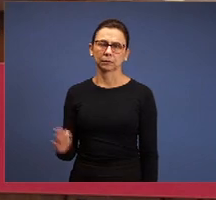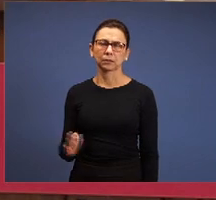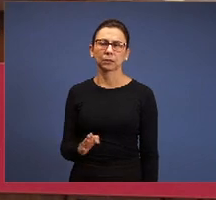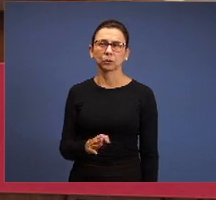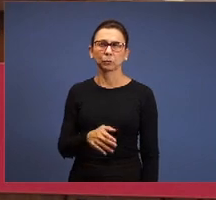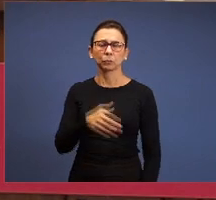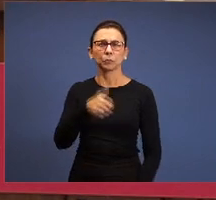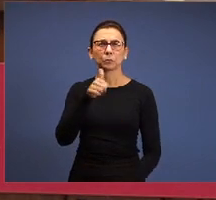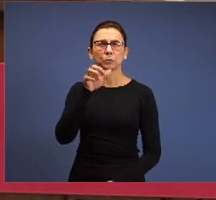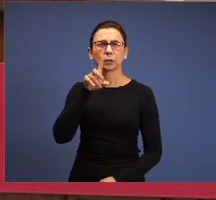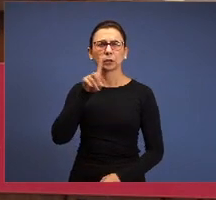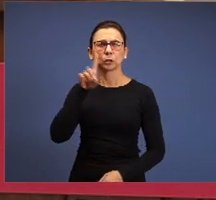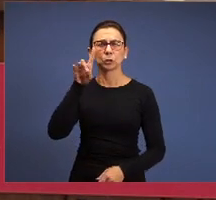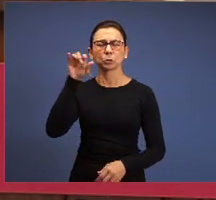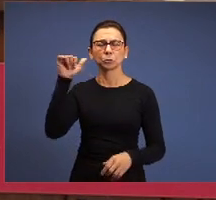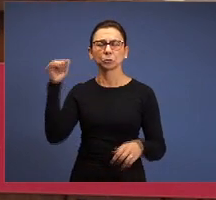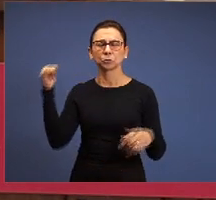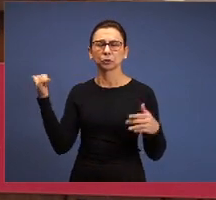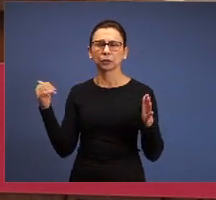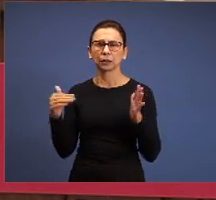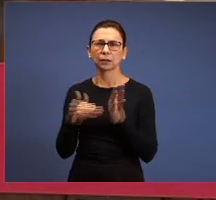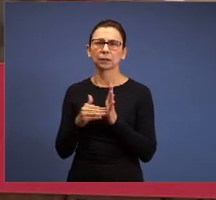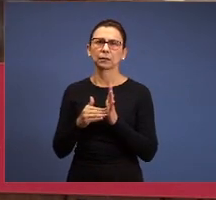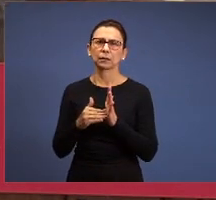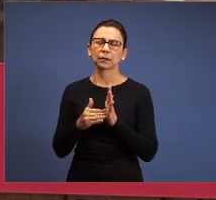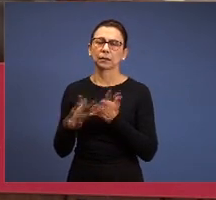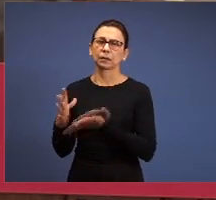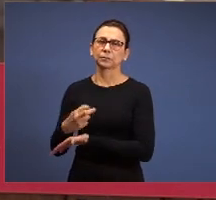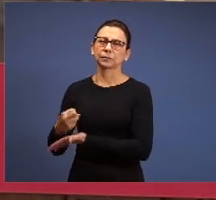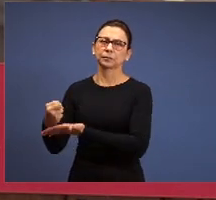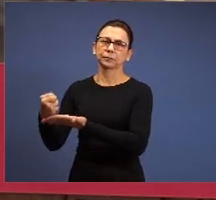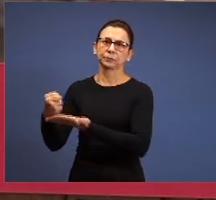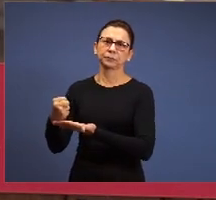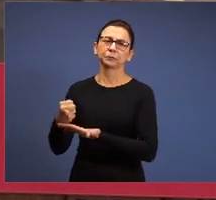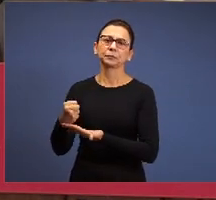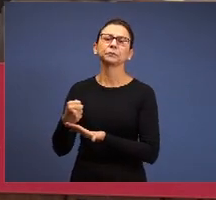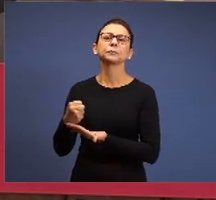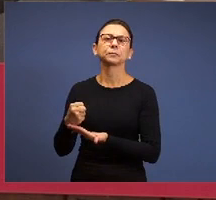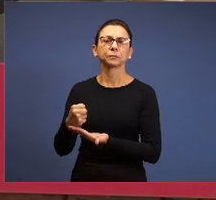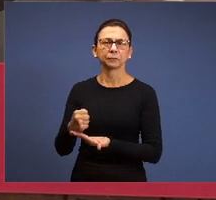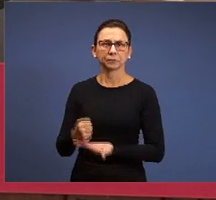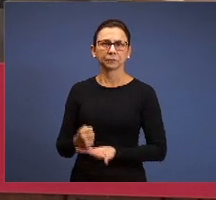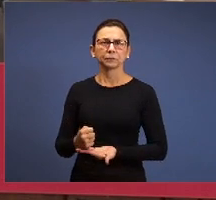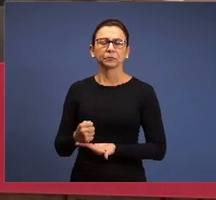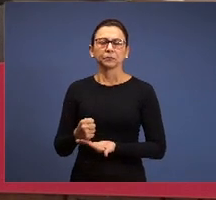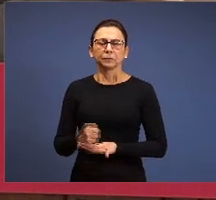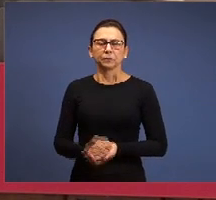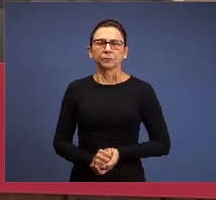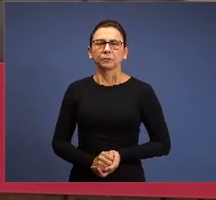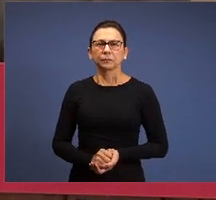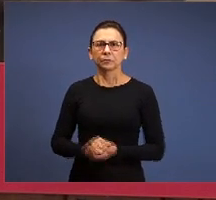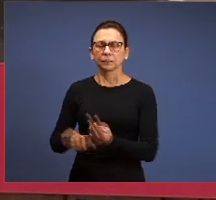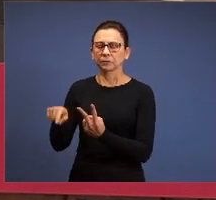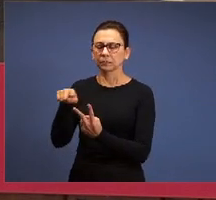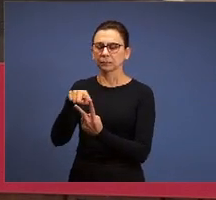until the time of rapture that will be between that’s last two churches, that we’ll